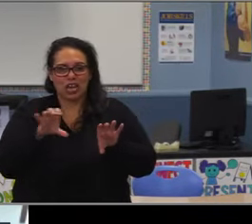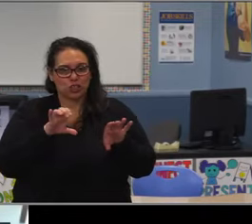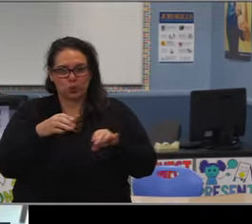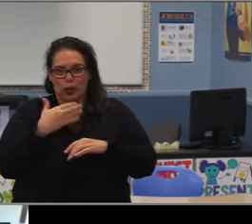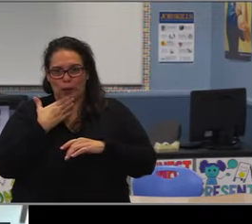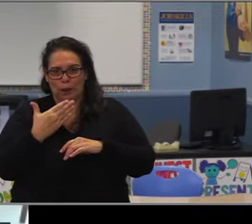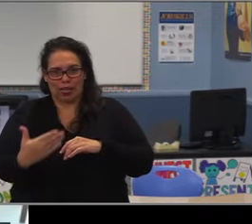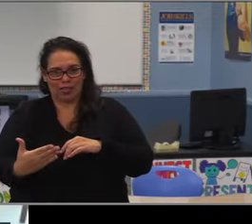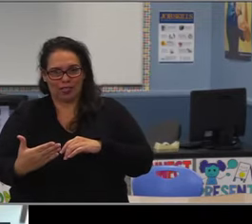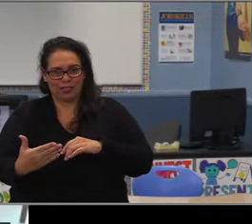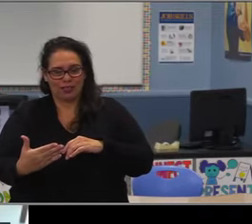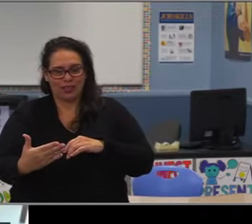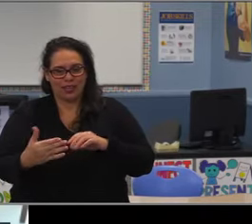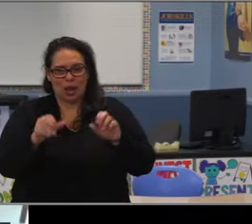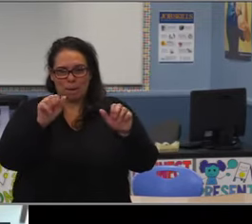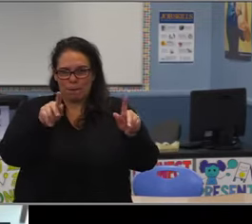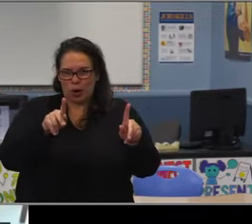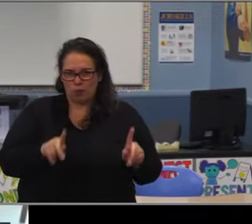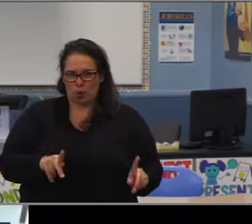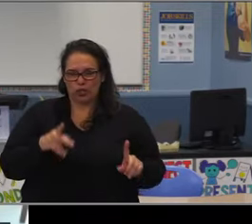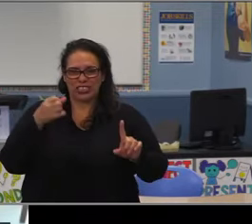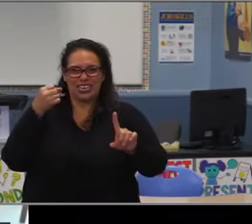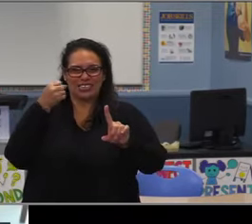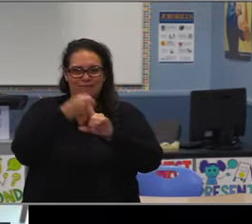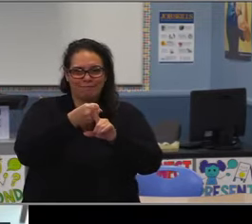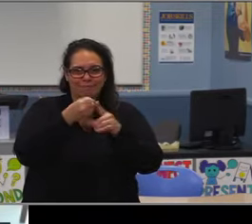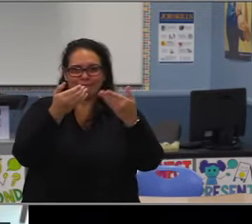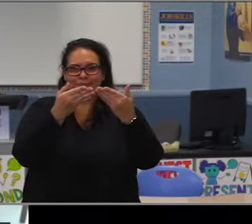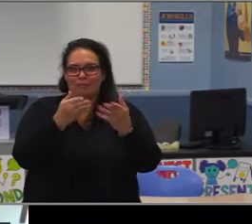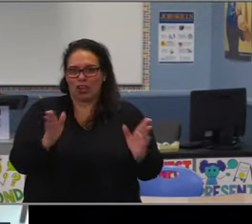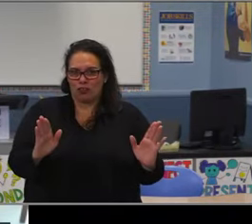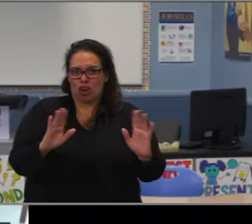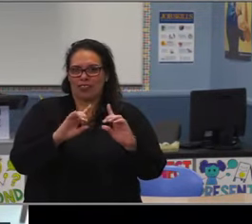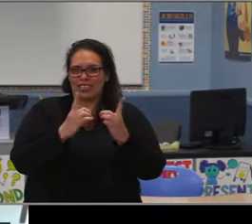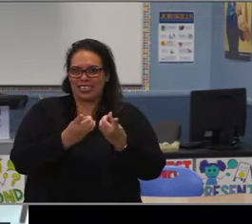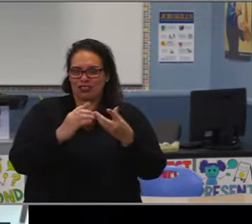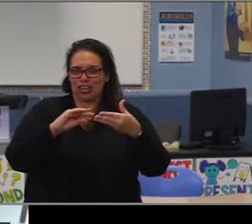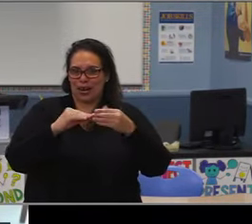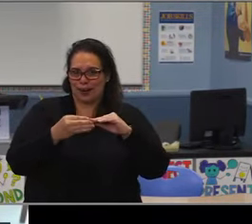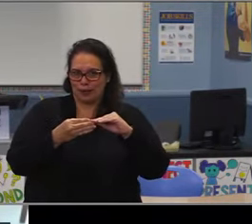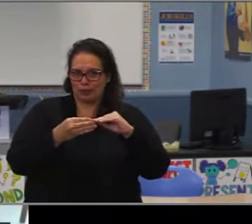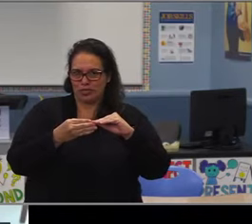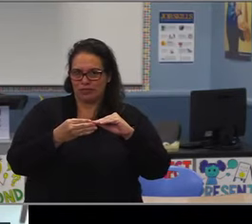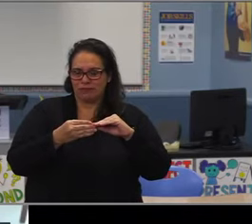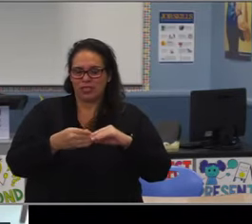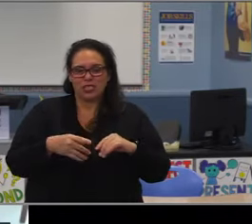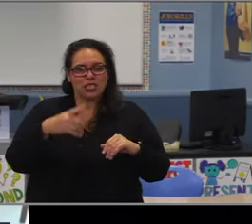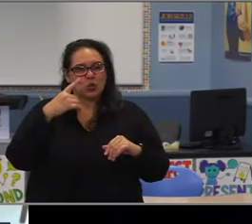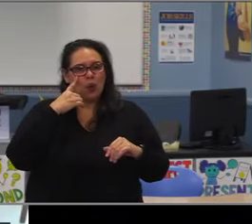So you have a couple of schools that are piloting some projects of pushing all their students into Math 6 Accelerated